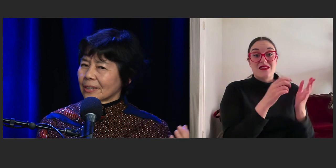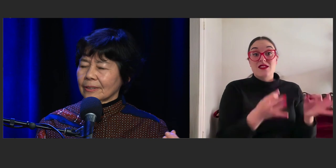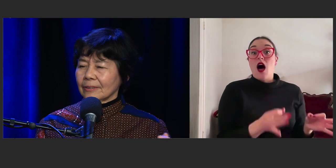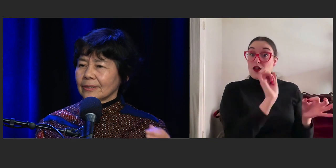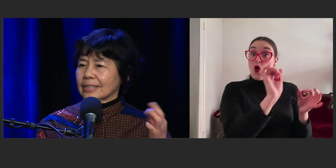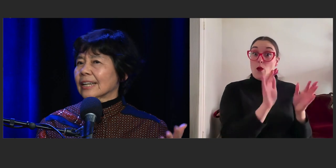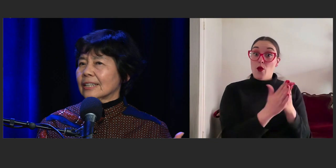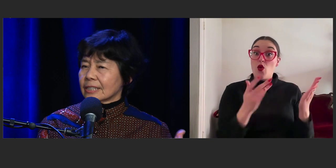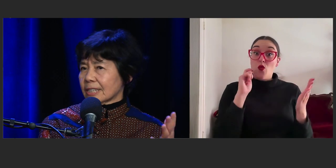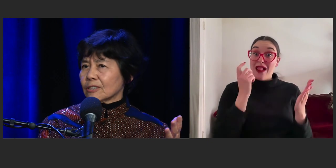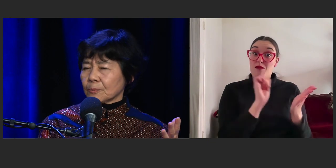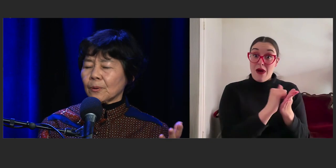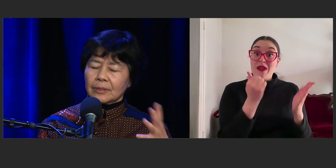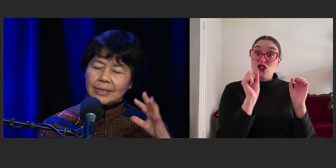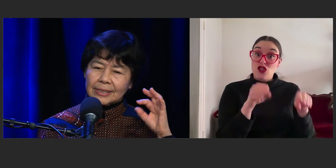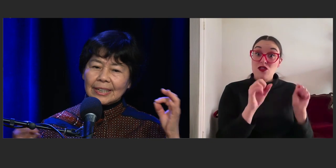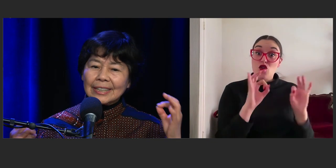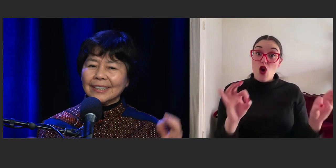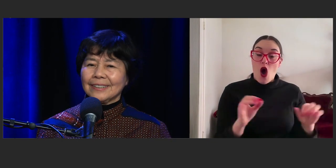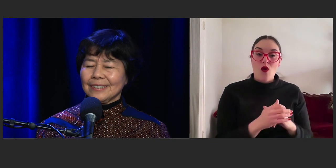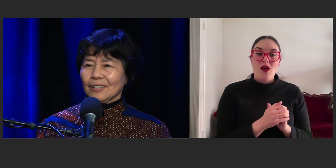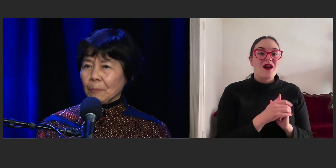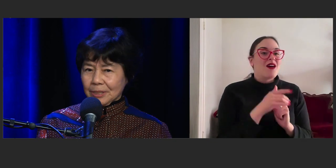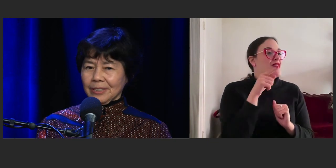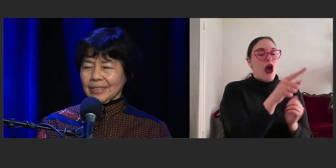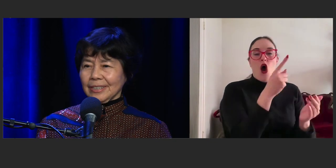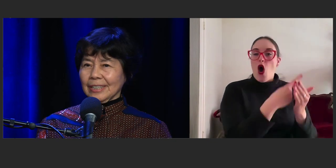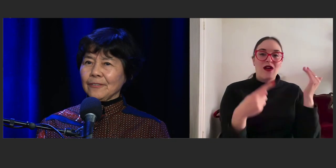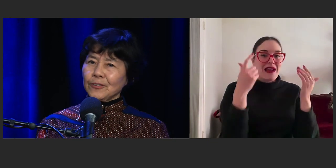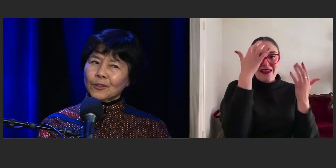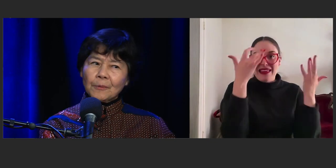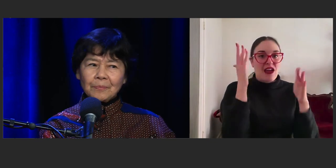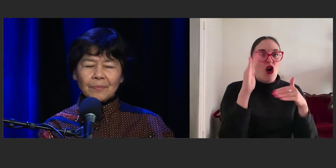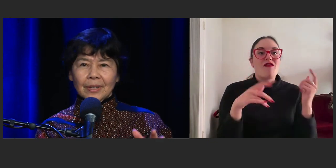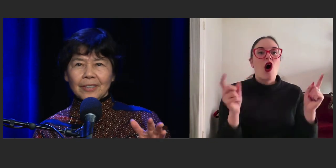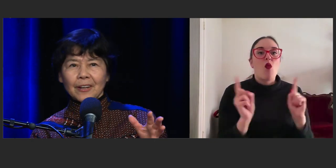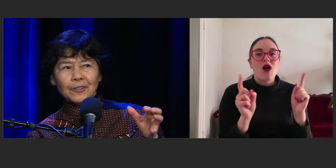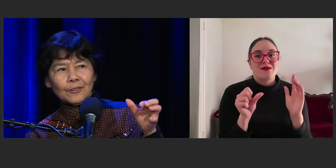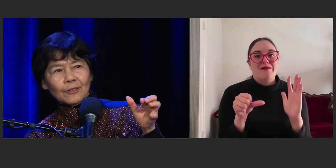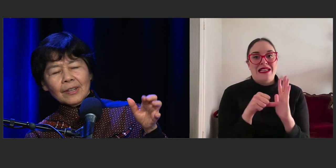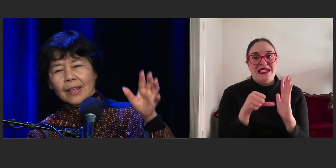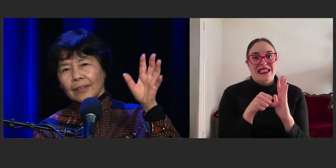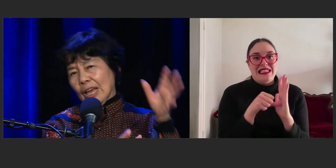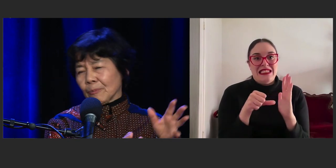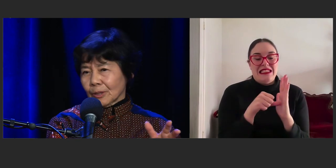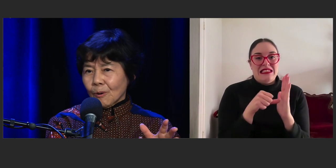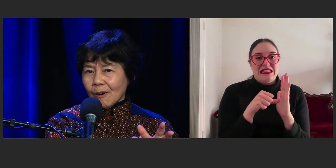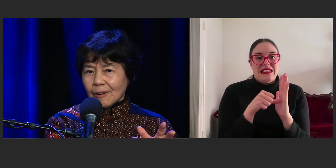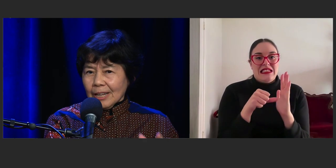the selling opportunity. And if you are Gabrielle Wang